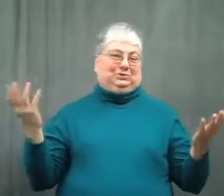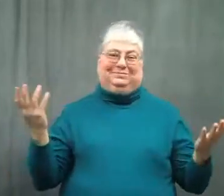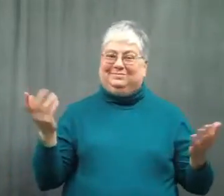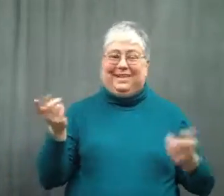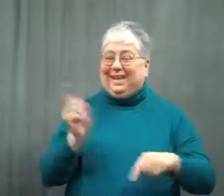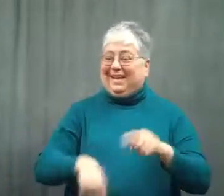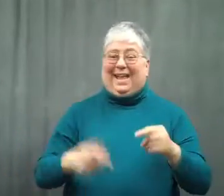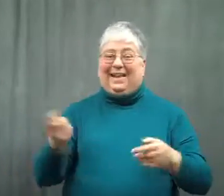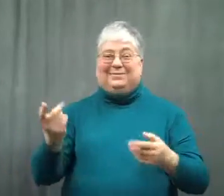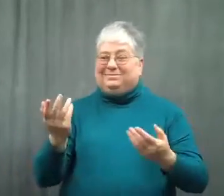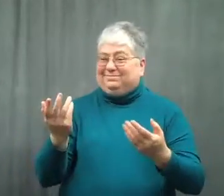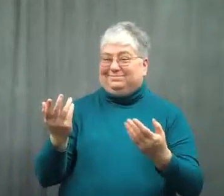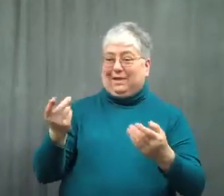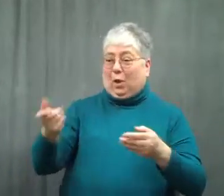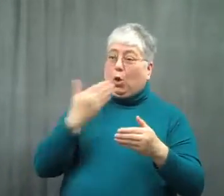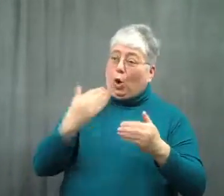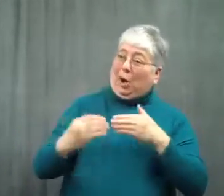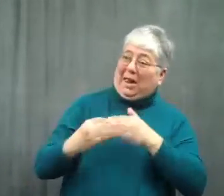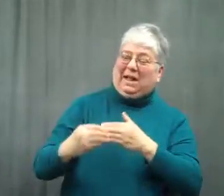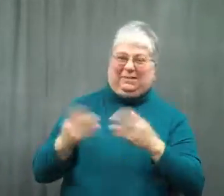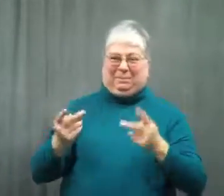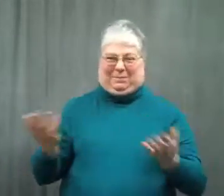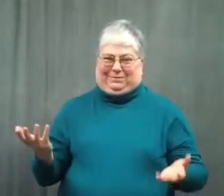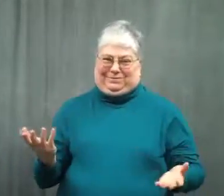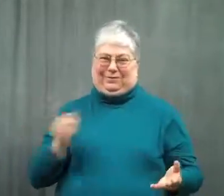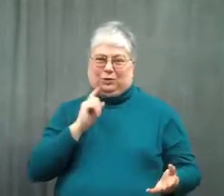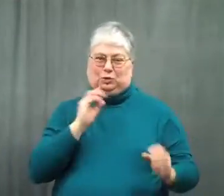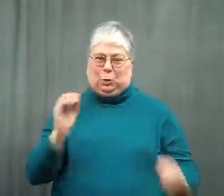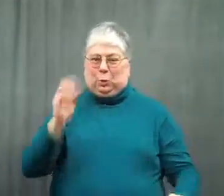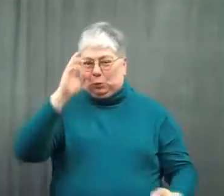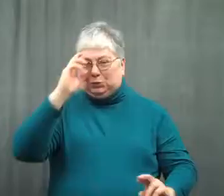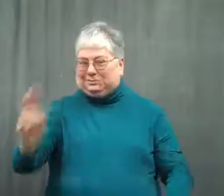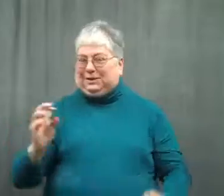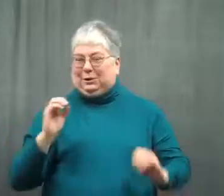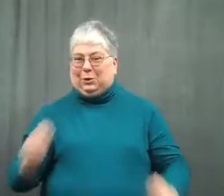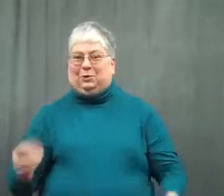He could no longer be an effective leader without the respect of others.